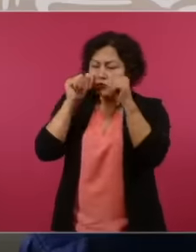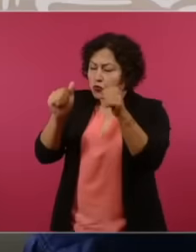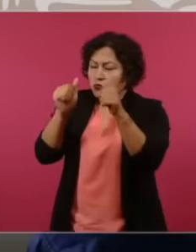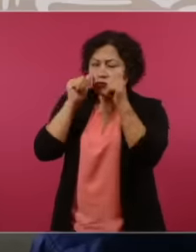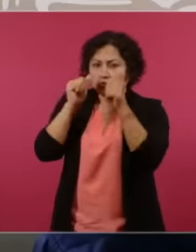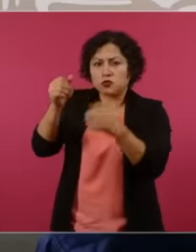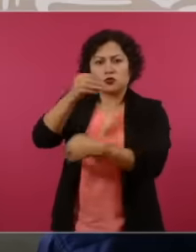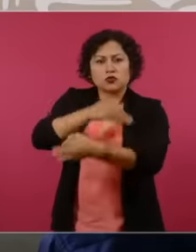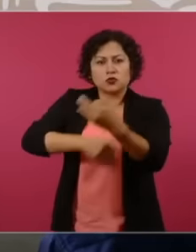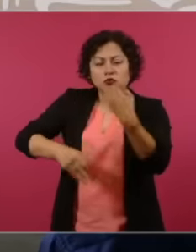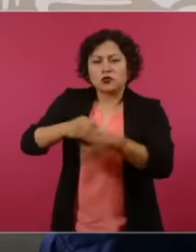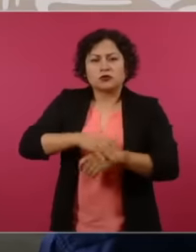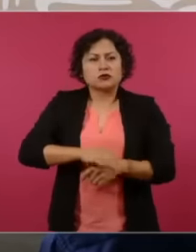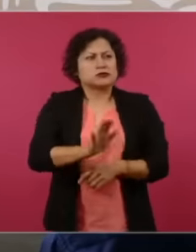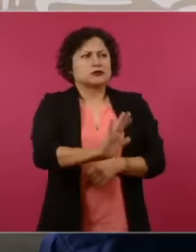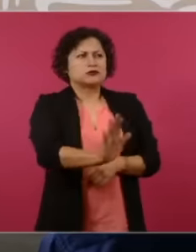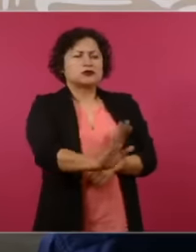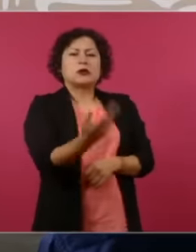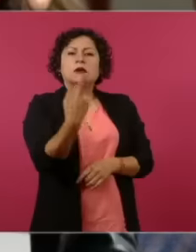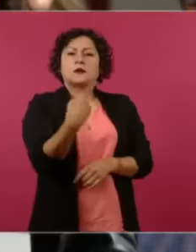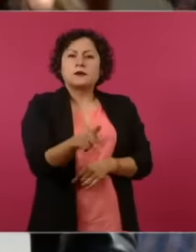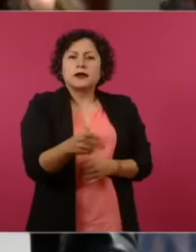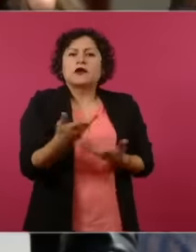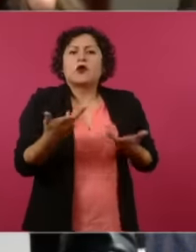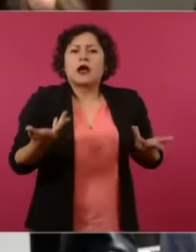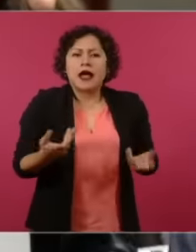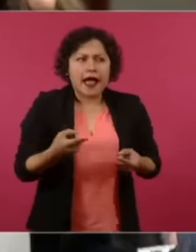all no no no but what could I do there in that case president that the